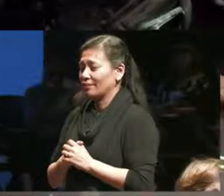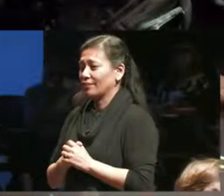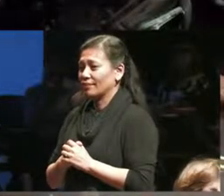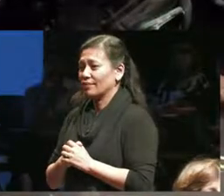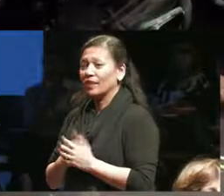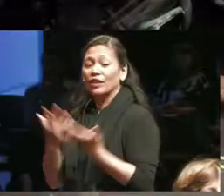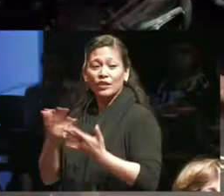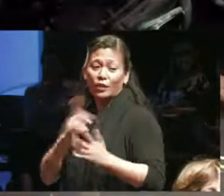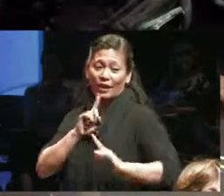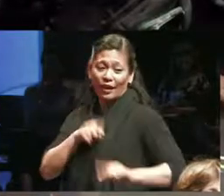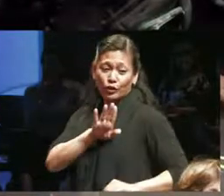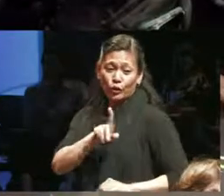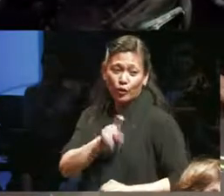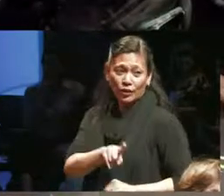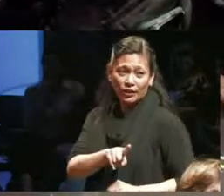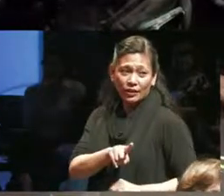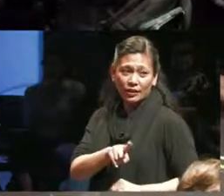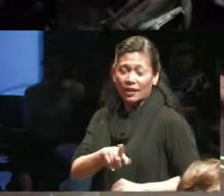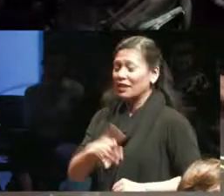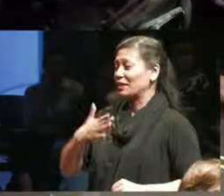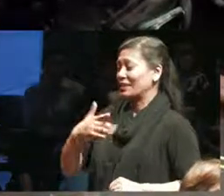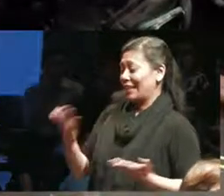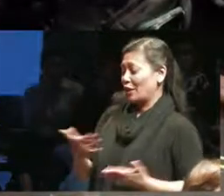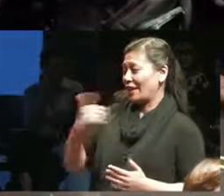your question I'm far more precarious in Canada than I am in the United Kingdom